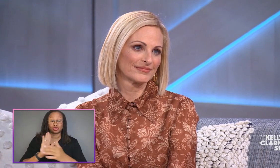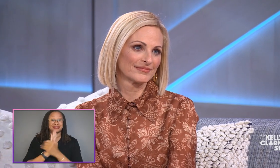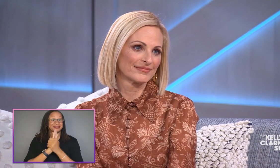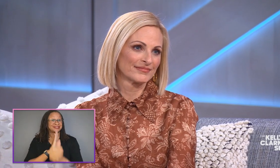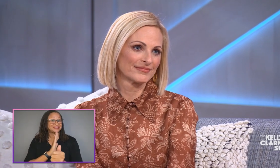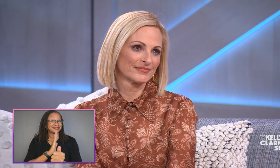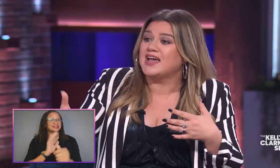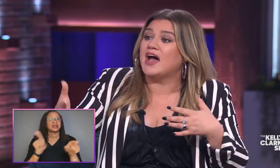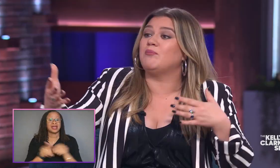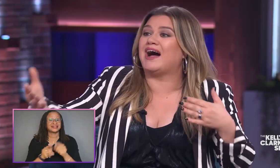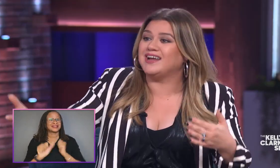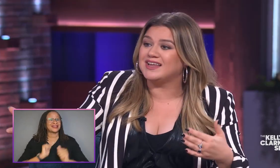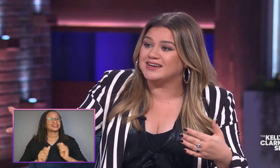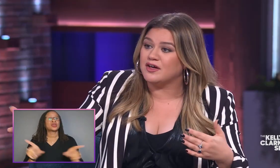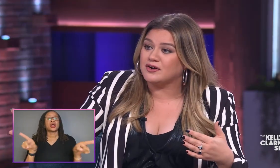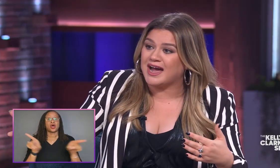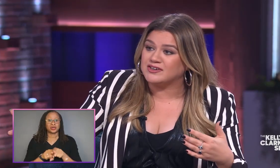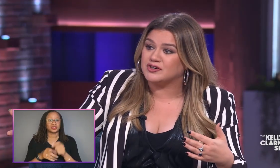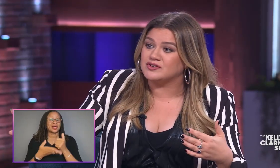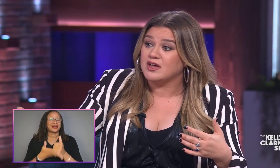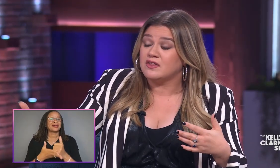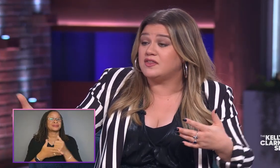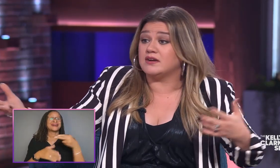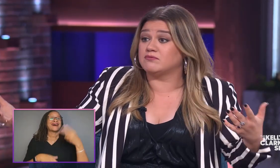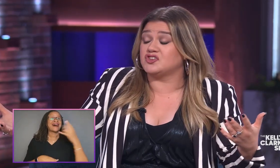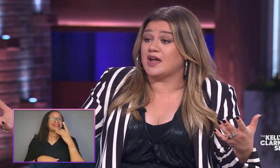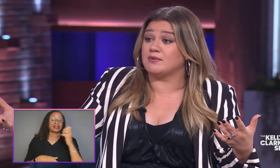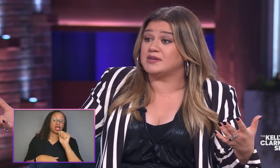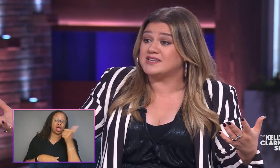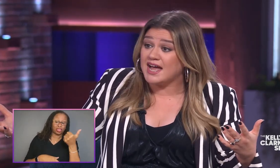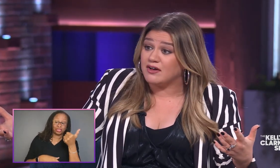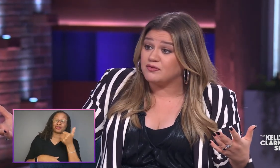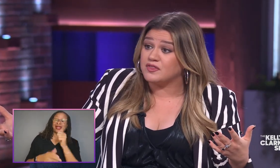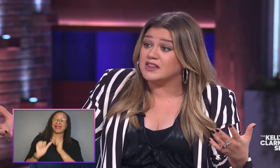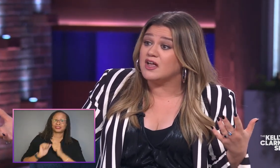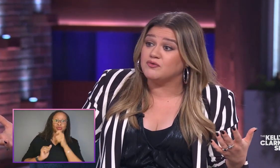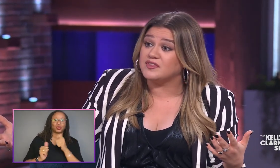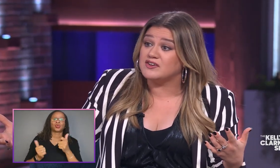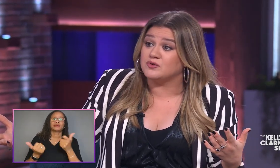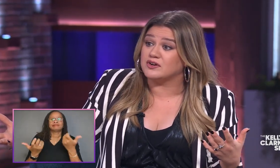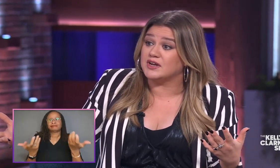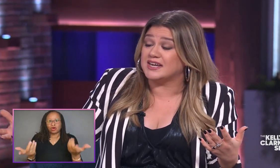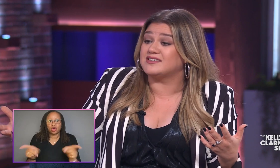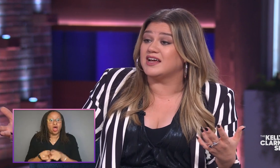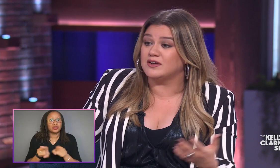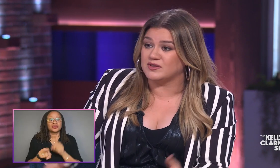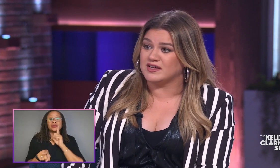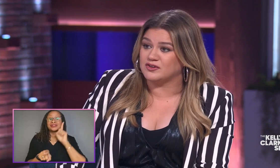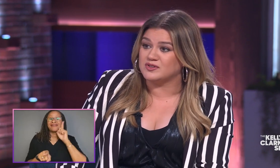but also to get help highlight other actors that just happen to be deaf that love what they do and excel at what they do.